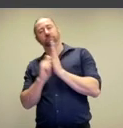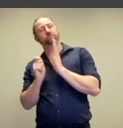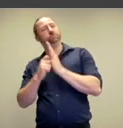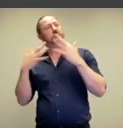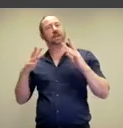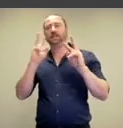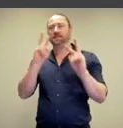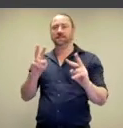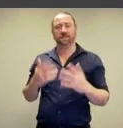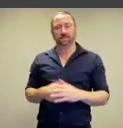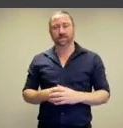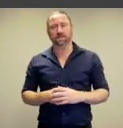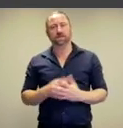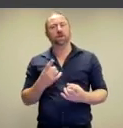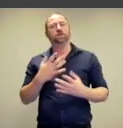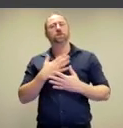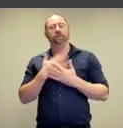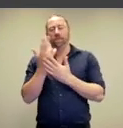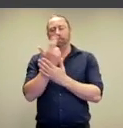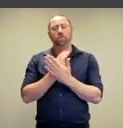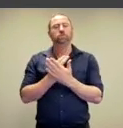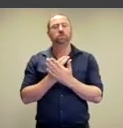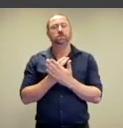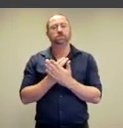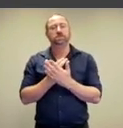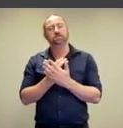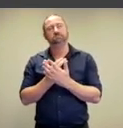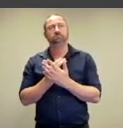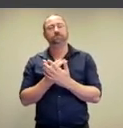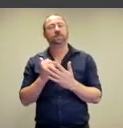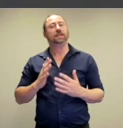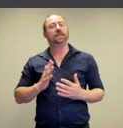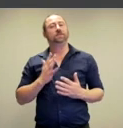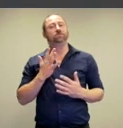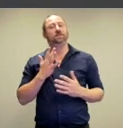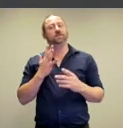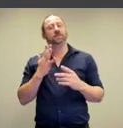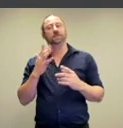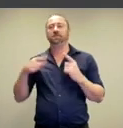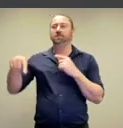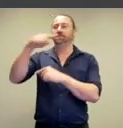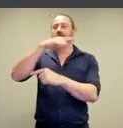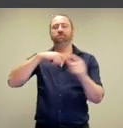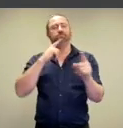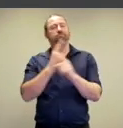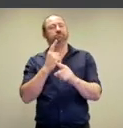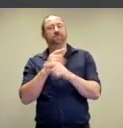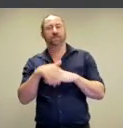was here. Self-portraits